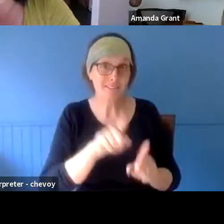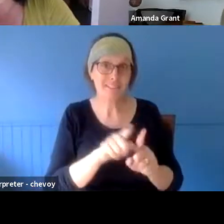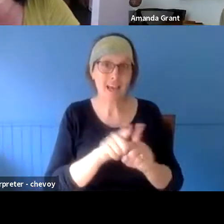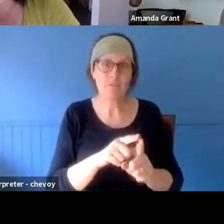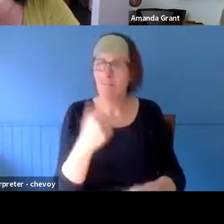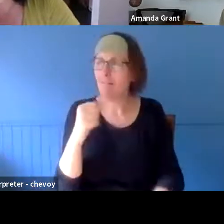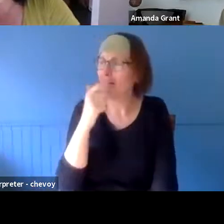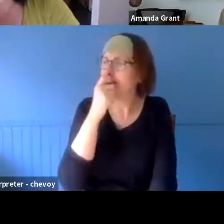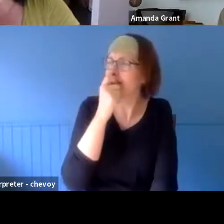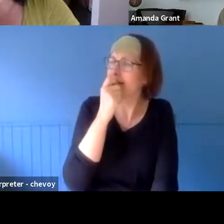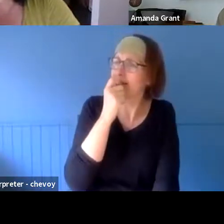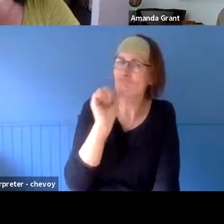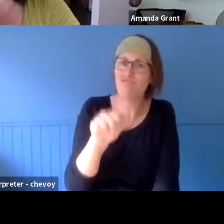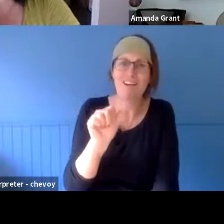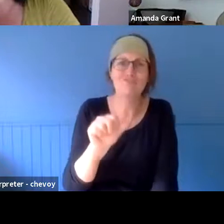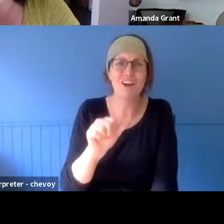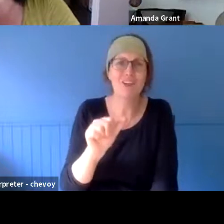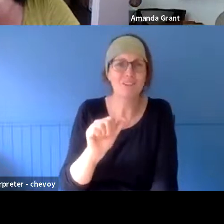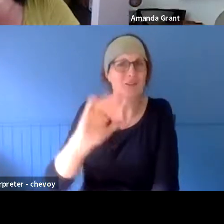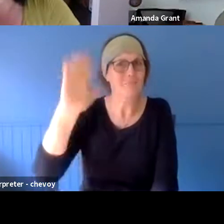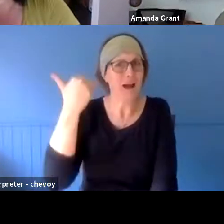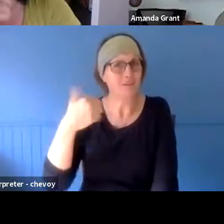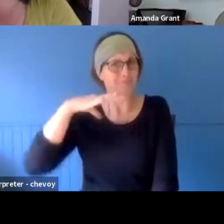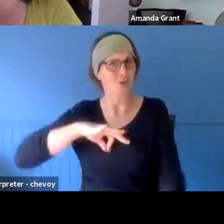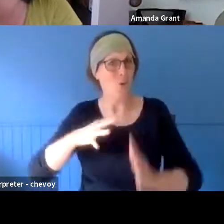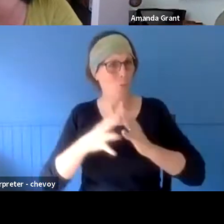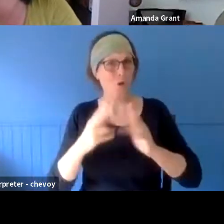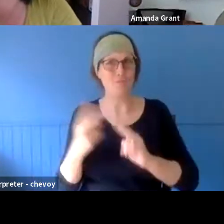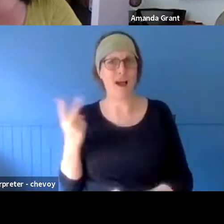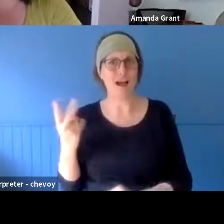"Yeah...!" On reflection, we had. Anyone who's been through any